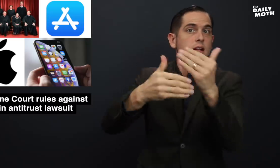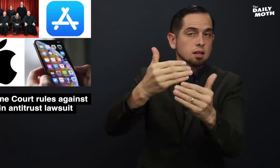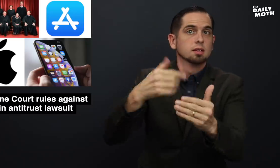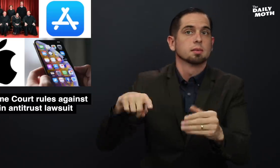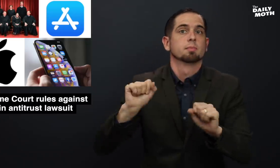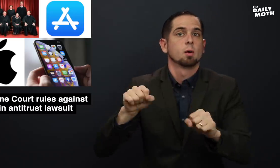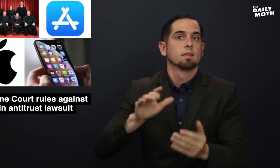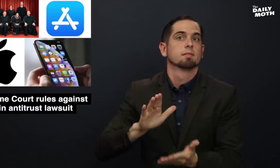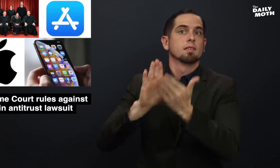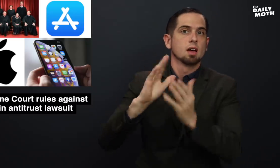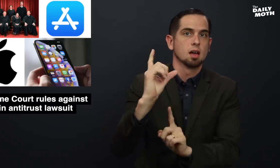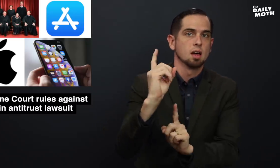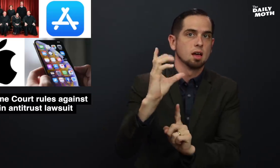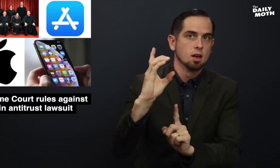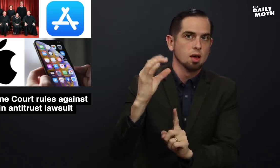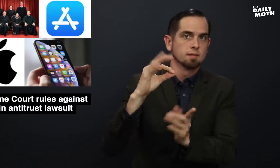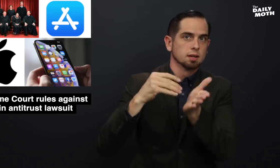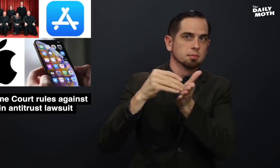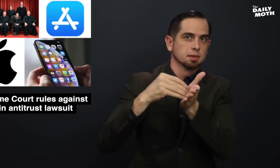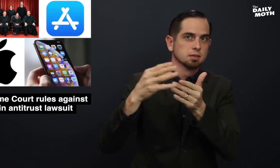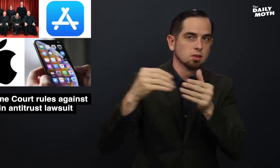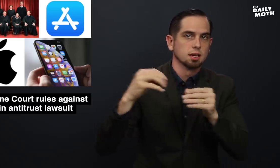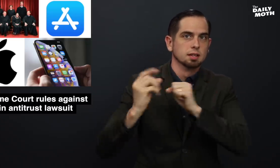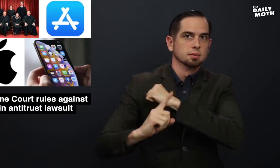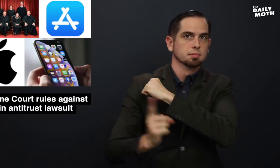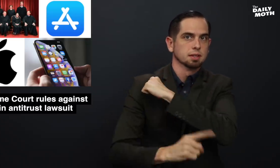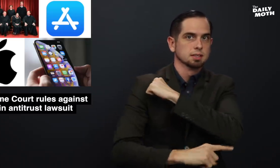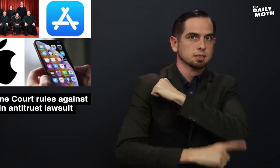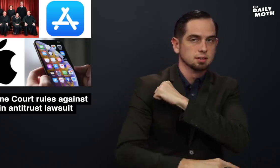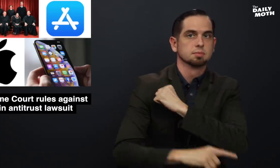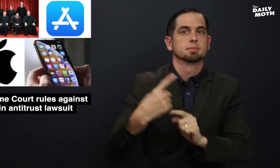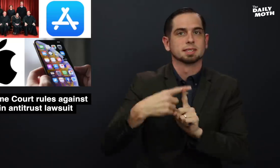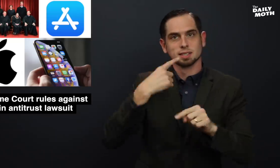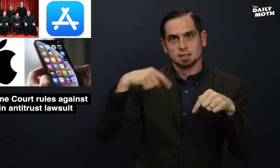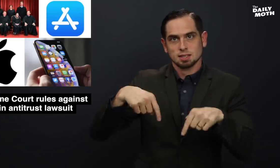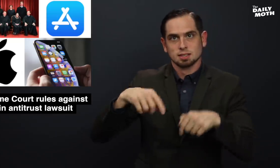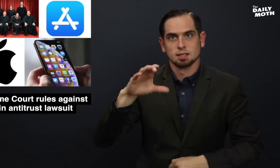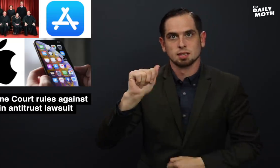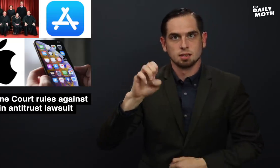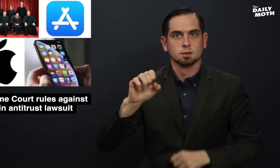that now can proceed, they could face hundreds of millions of dollars in penalties and that this case